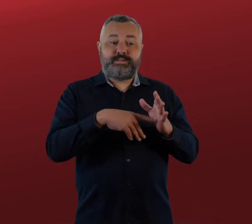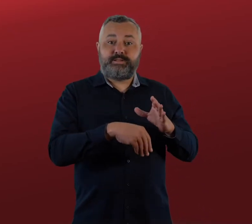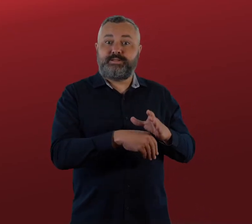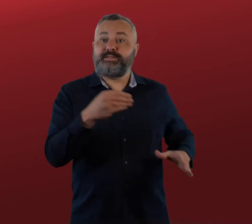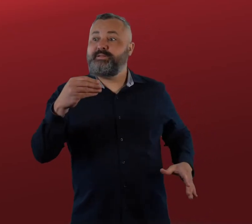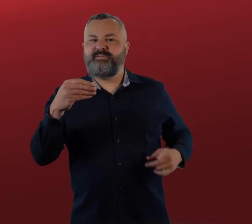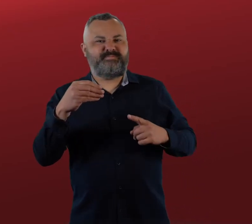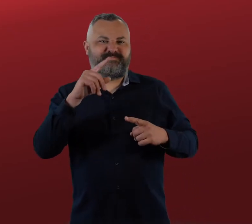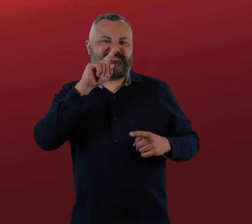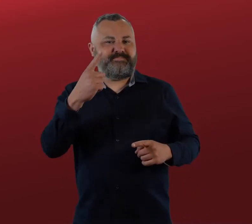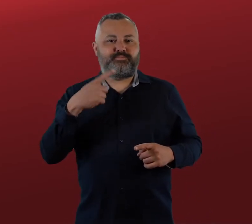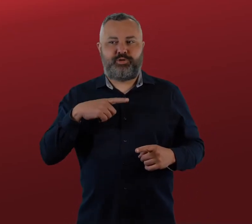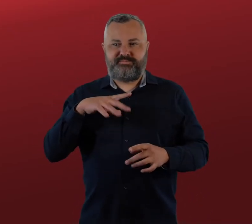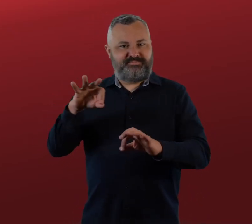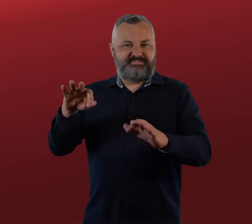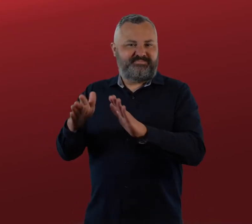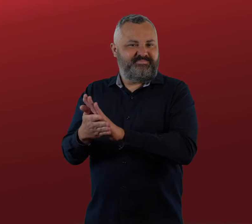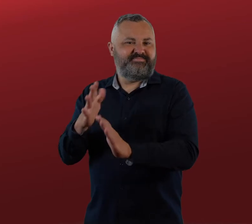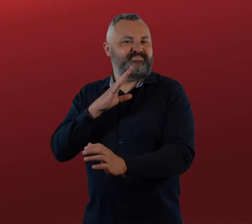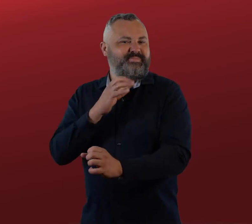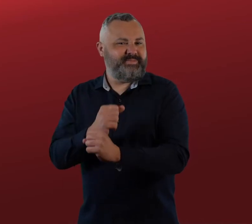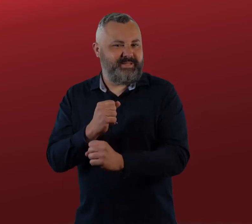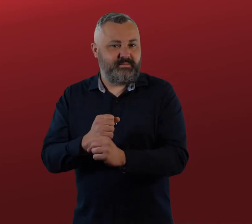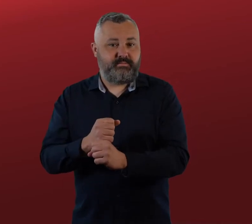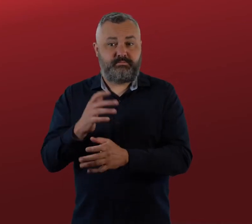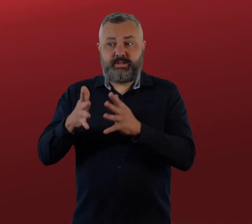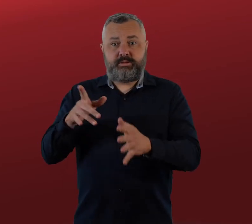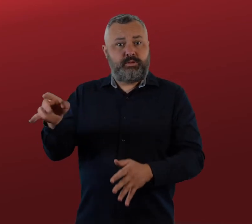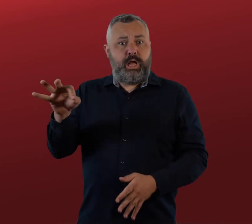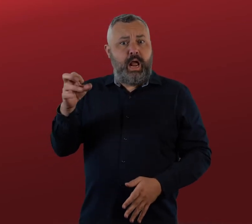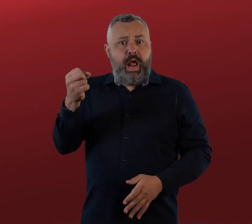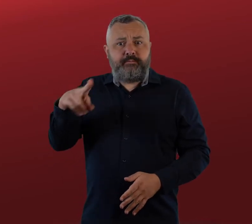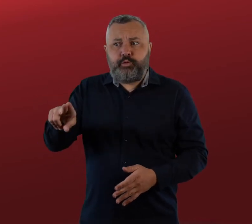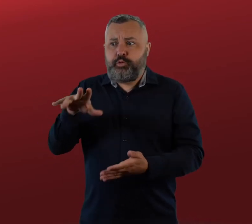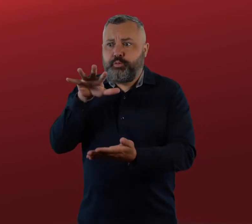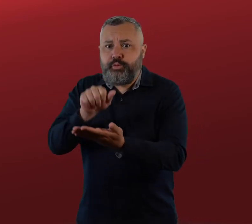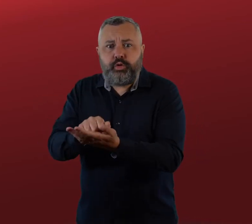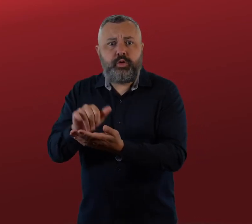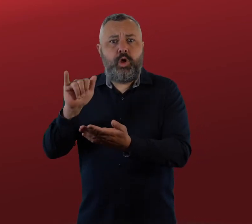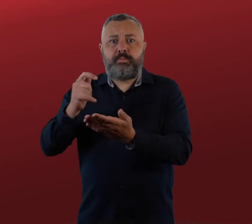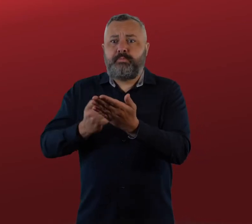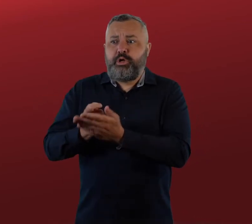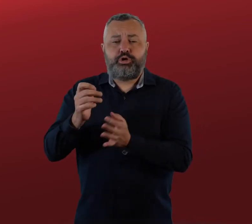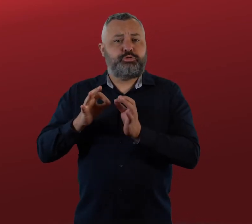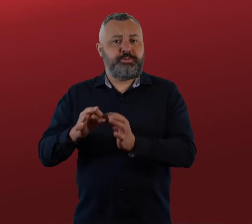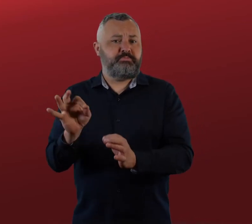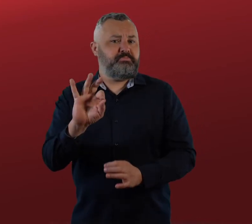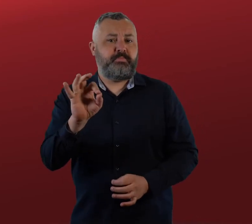for the provision of Auslan interpreters. However, they do have an obligation to ensure that you understand your care.